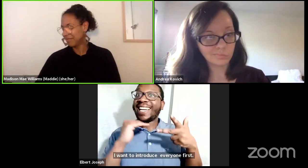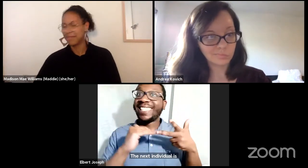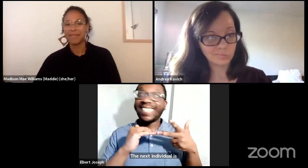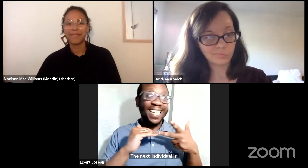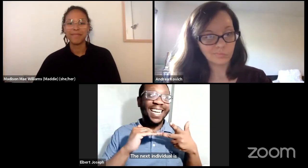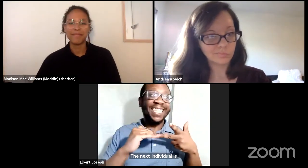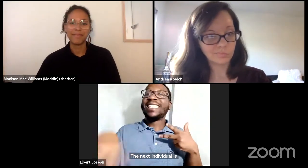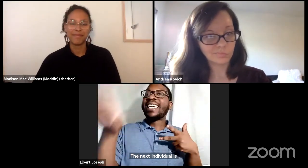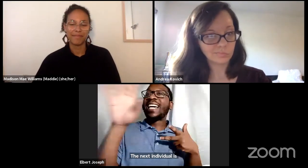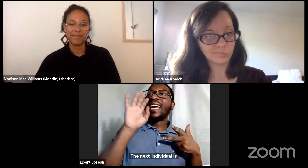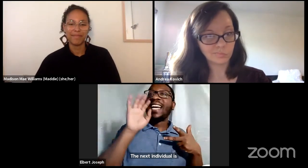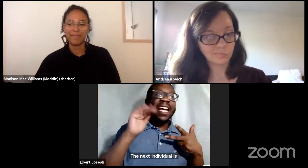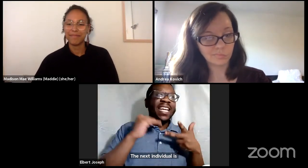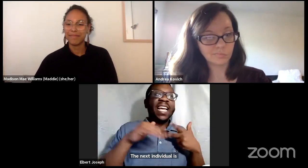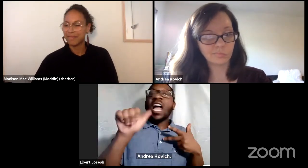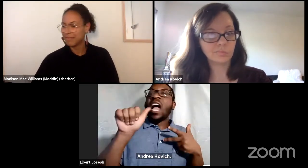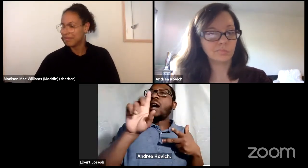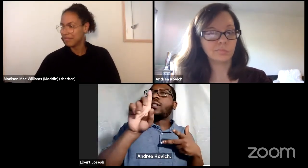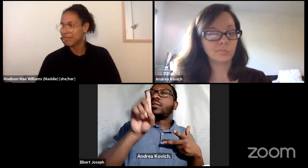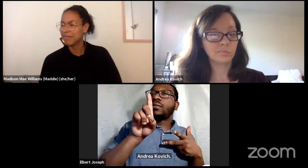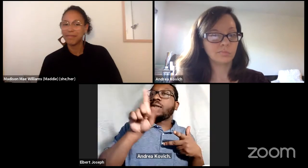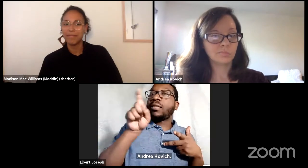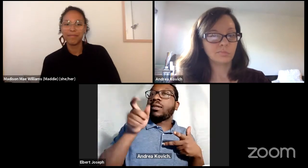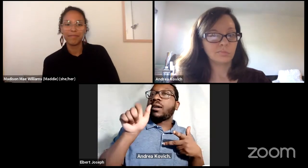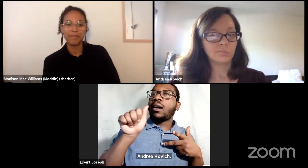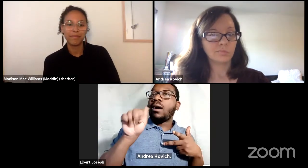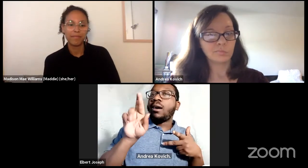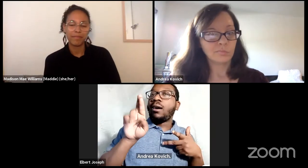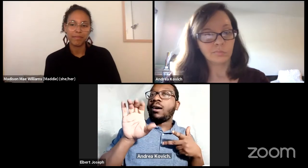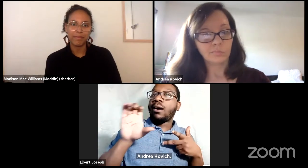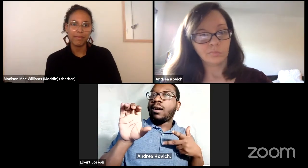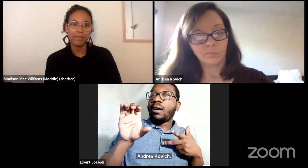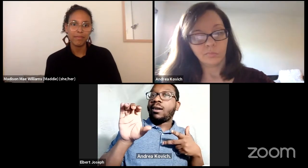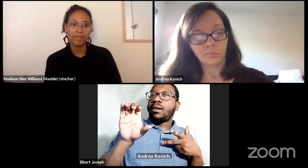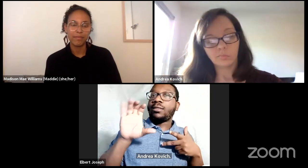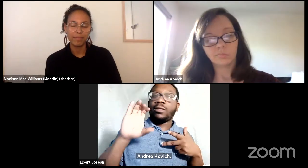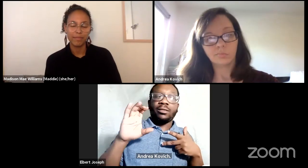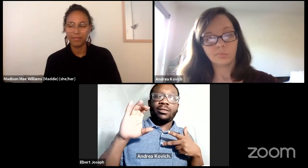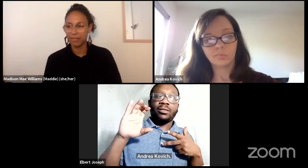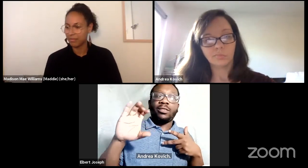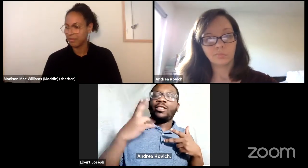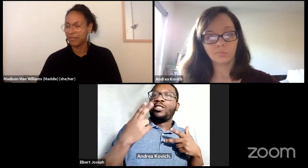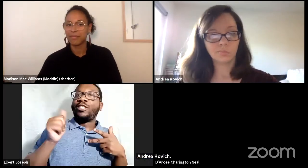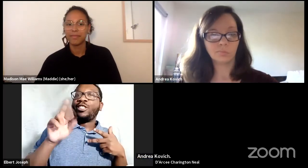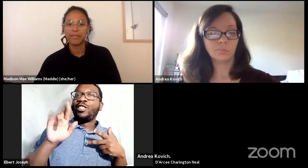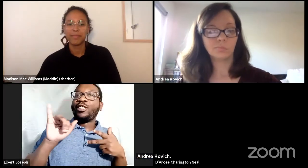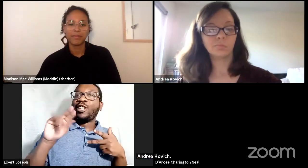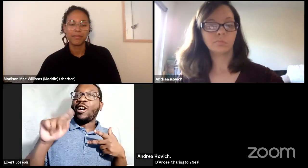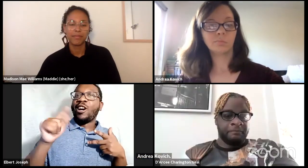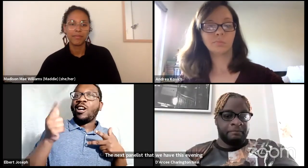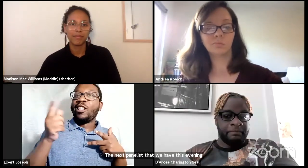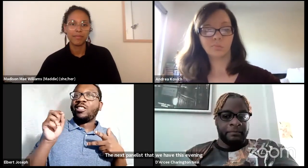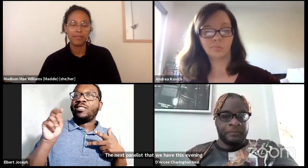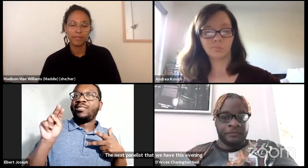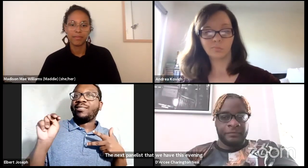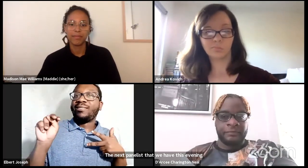The next panelists that we have for this evening is D'Arcee Charington